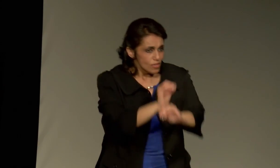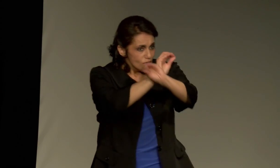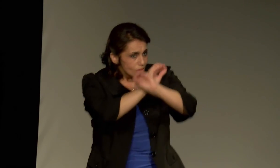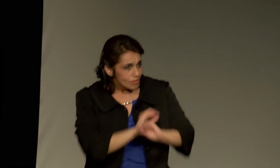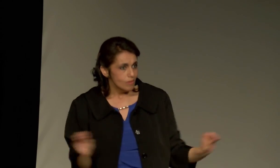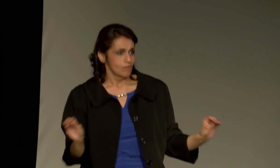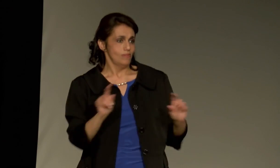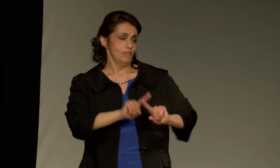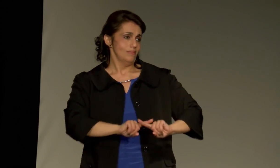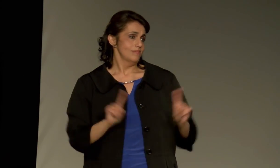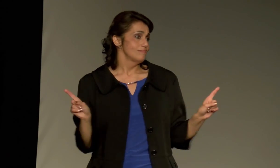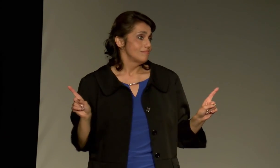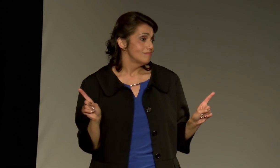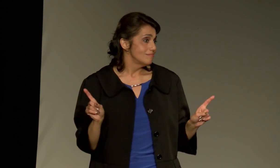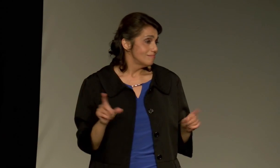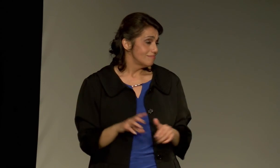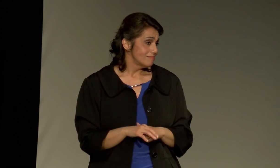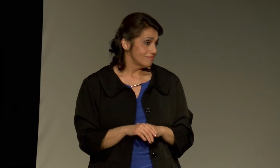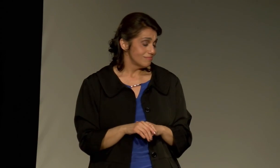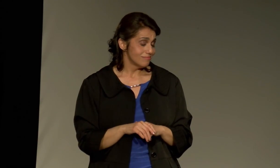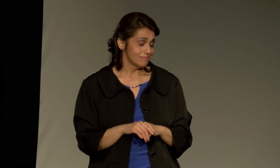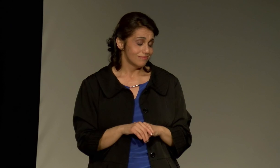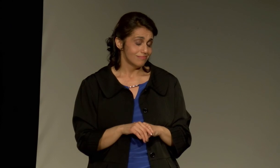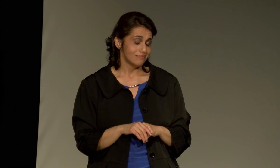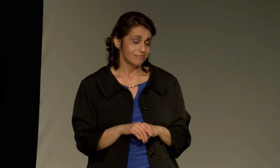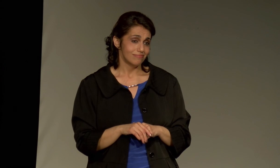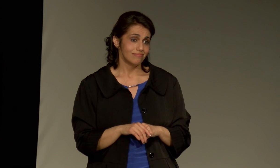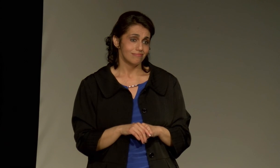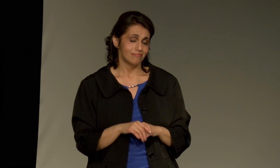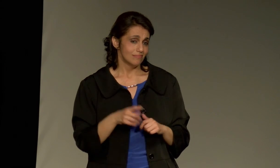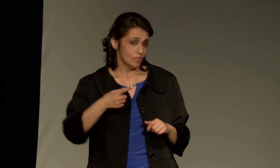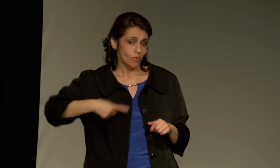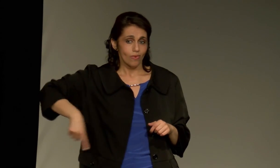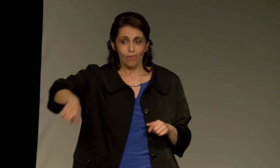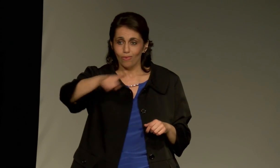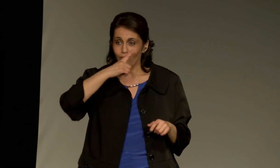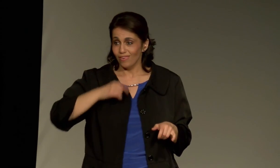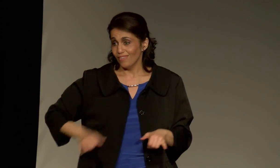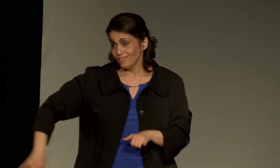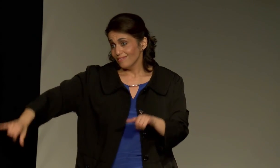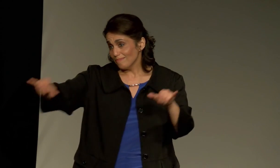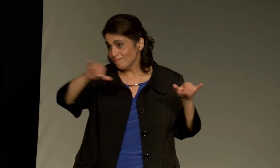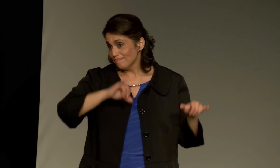How you do and how I do it might be different, but we are no different.